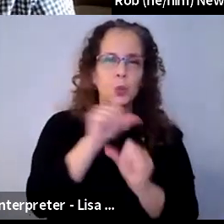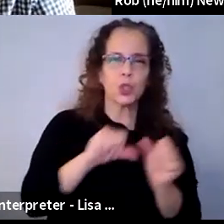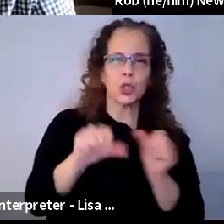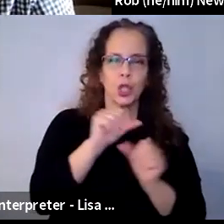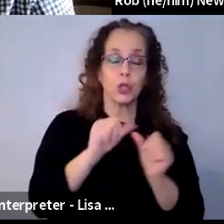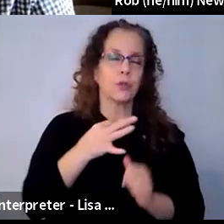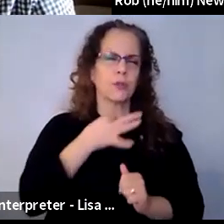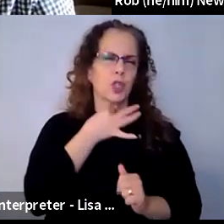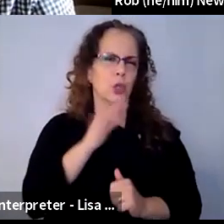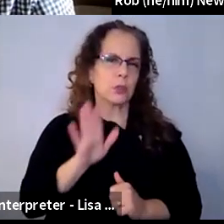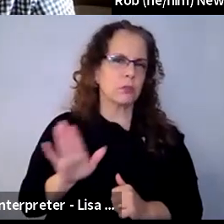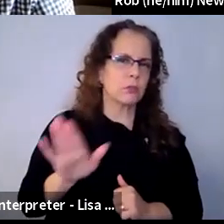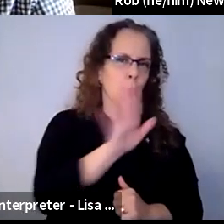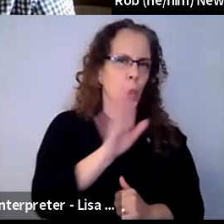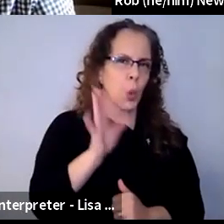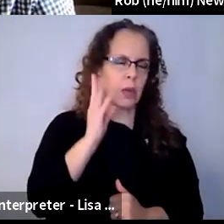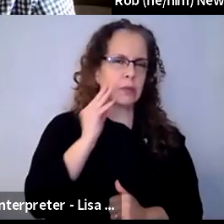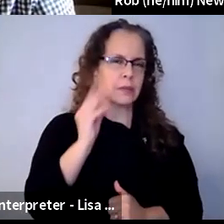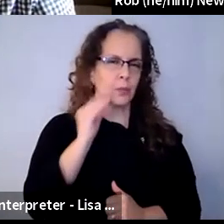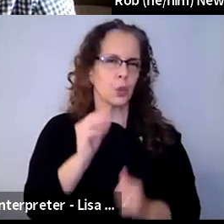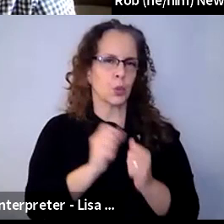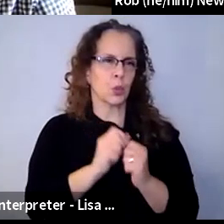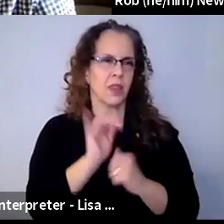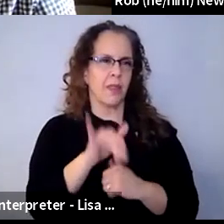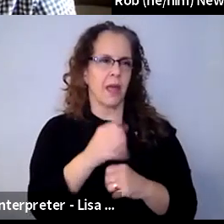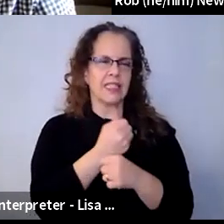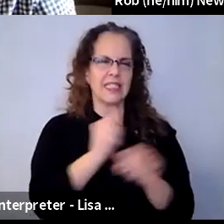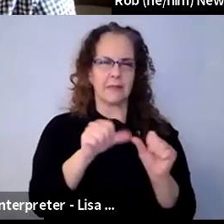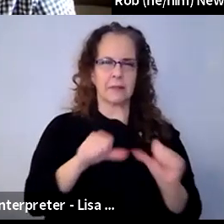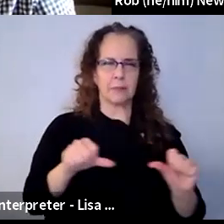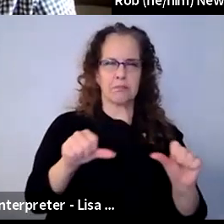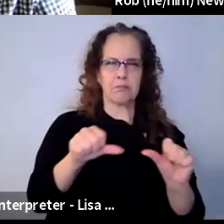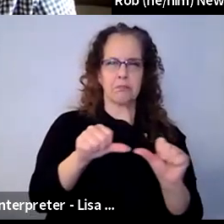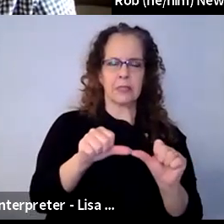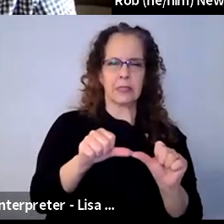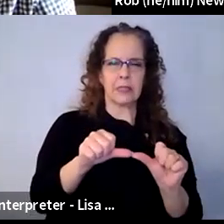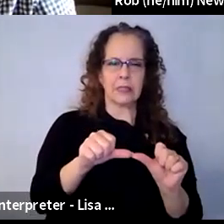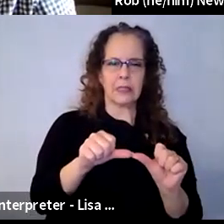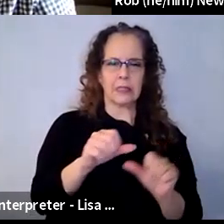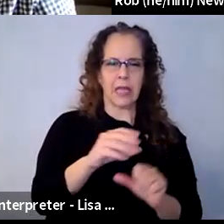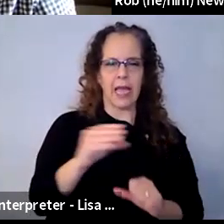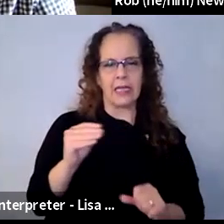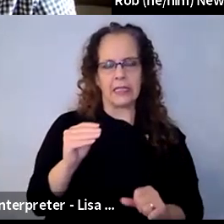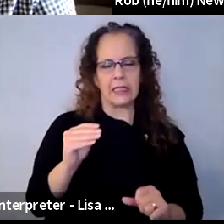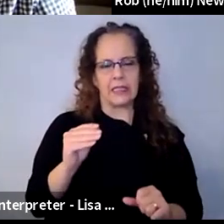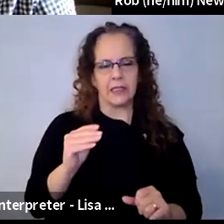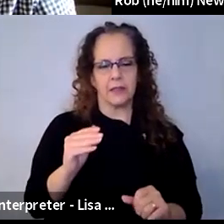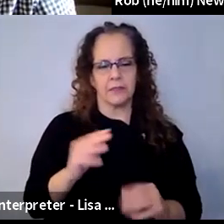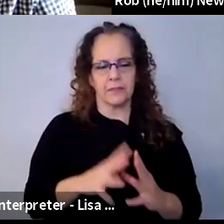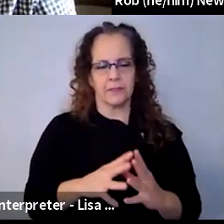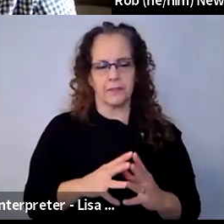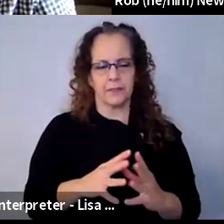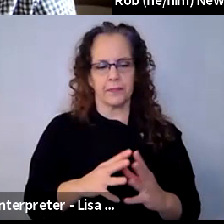experiences with that, and how to navigate that space that